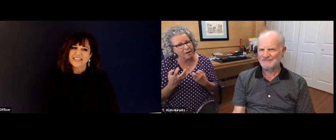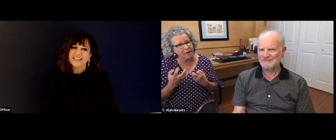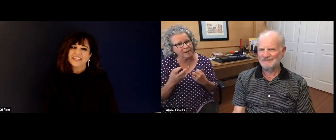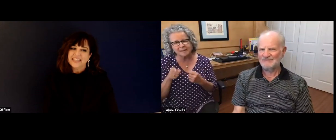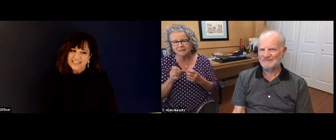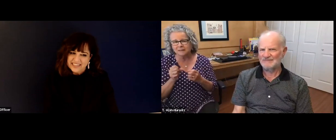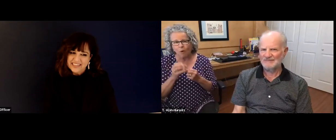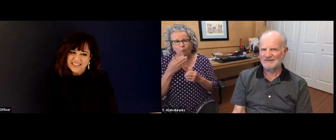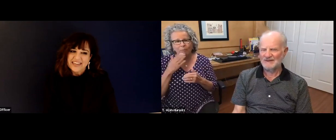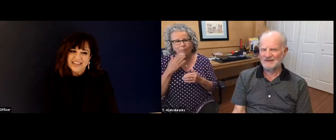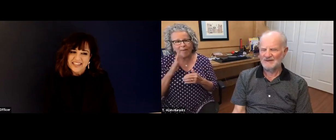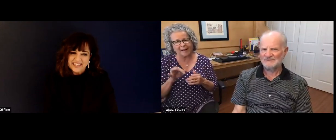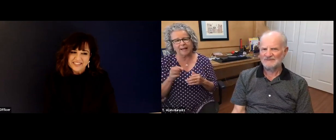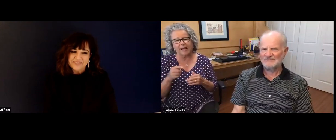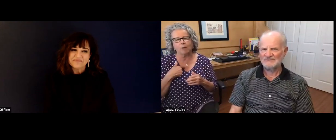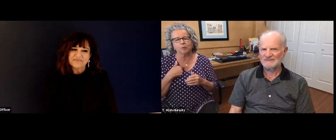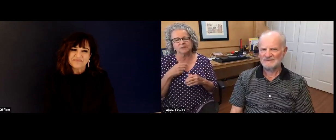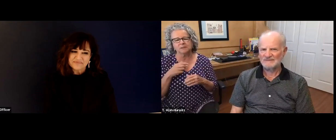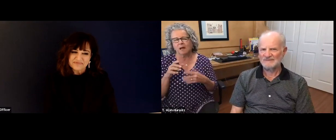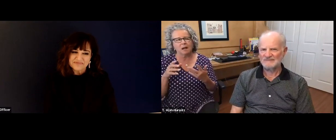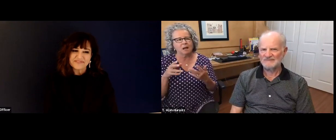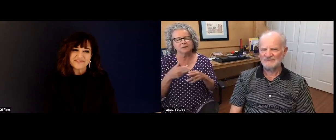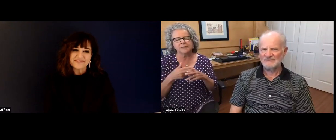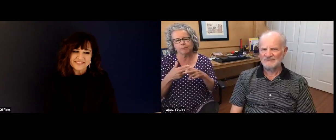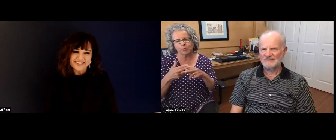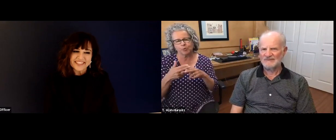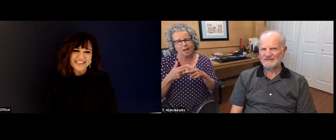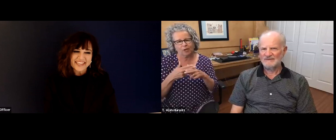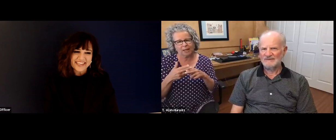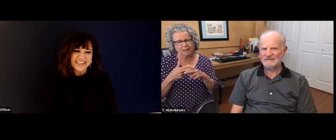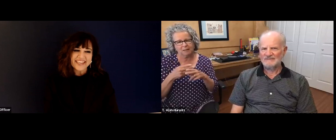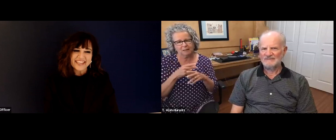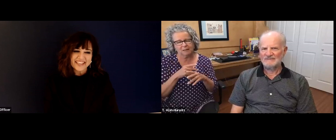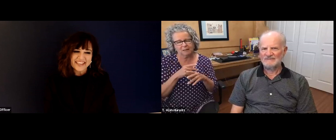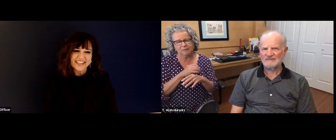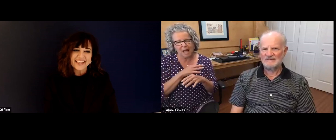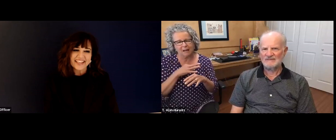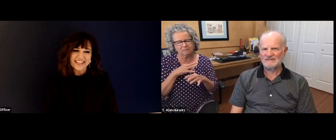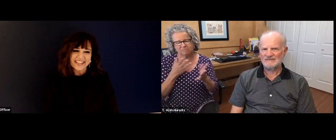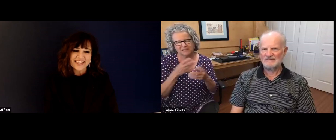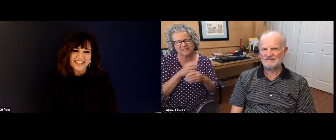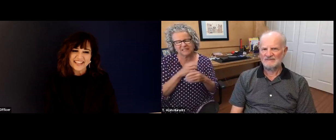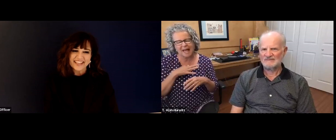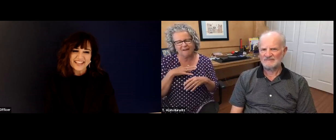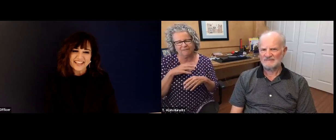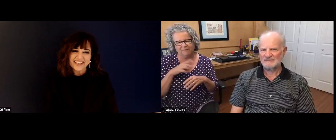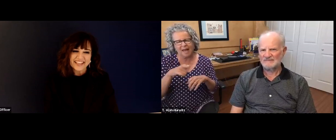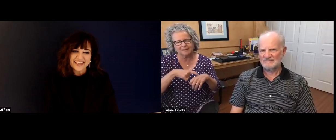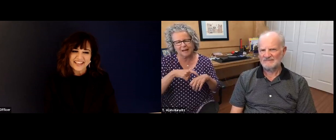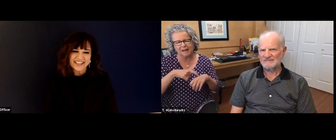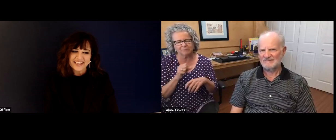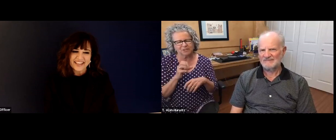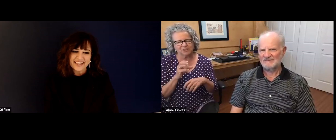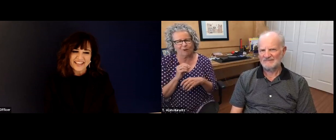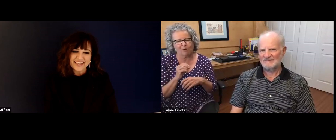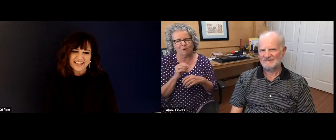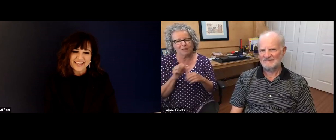intention of going for a master's degree. But to keep my job at the Student Life team, I needed to, you know, keep my